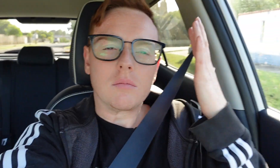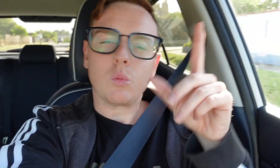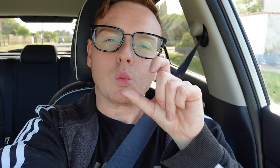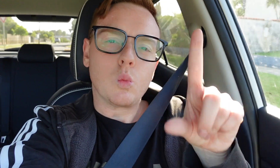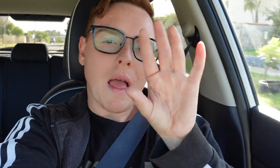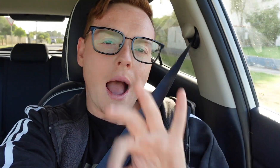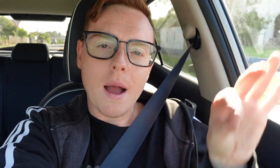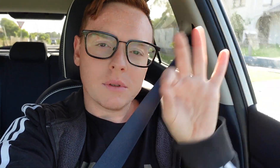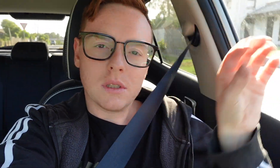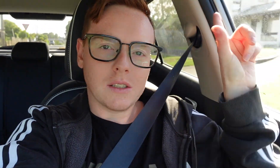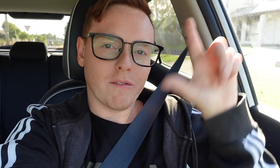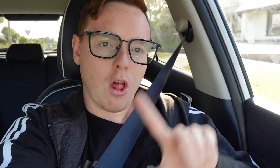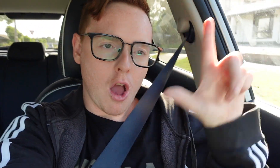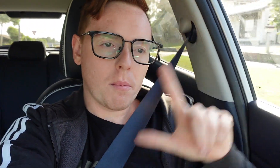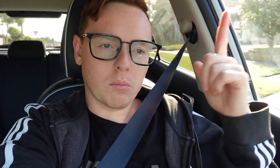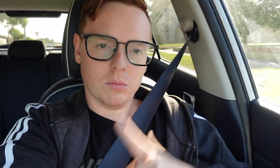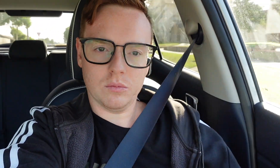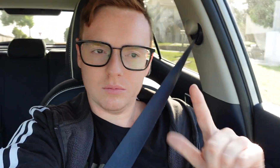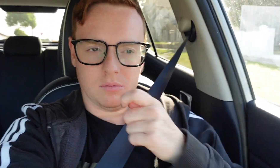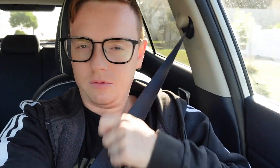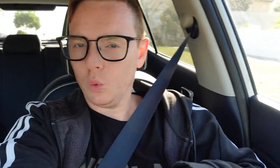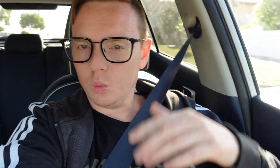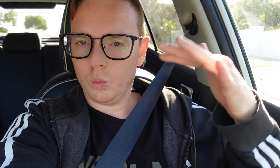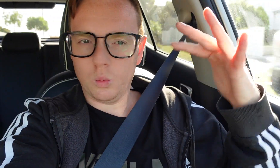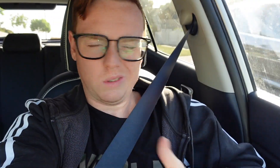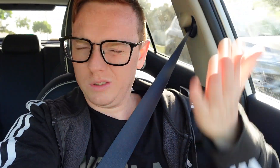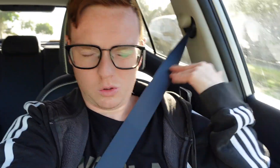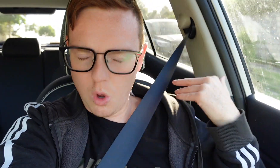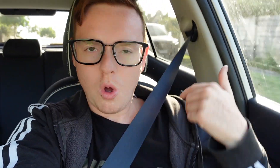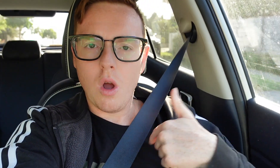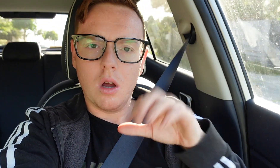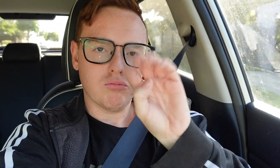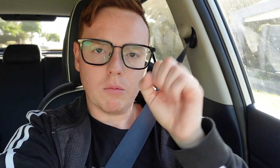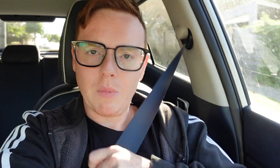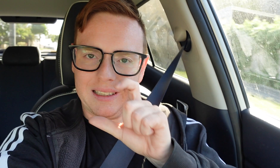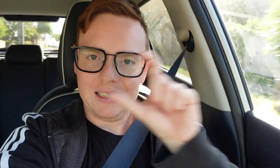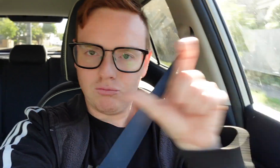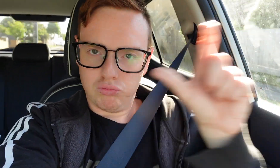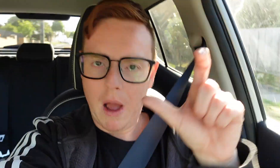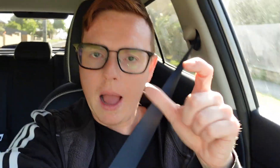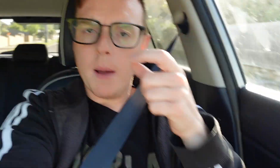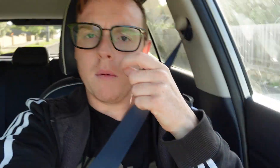I've been thinking about doing an update vlog because few weeks ago I posted on my Instagram story